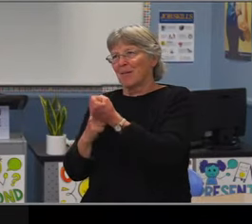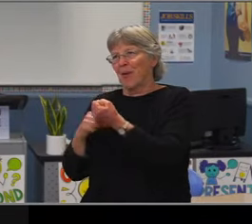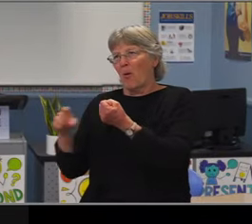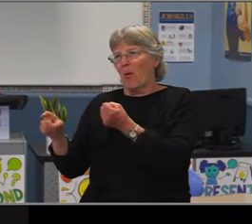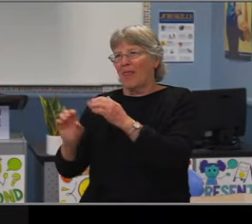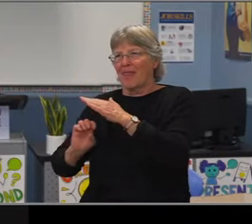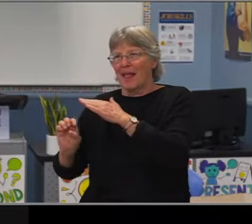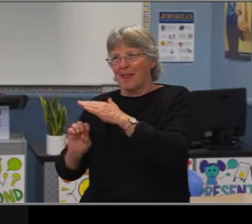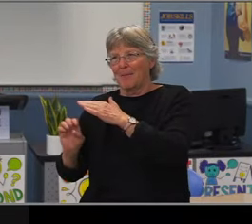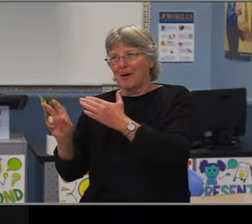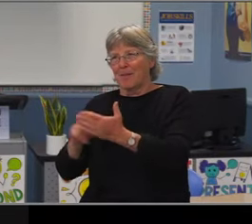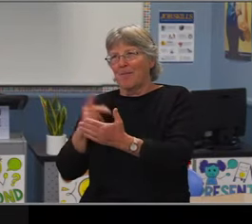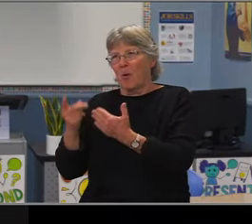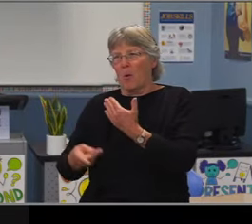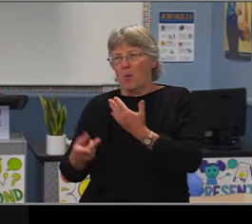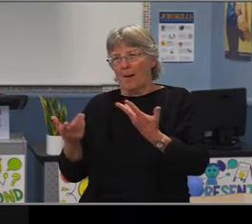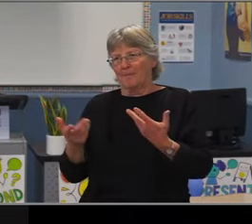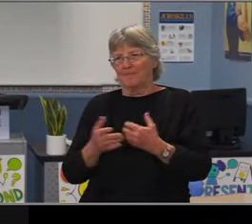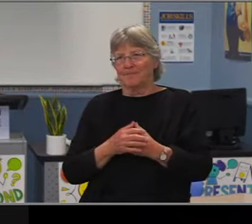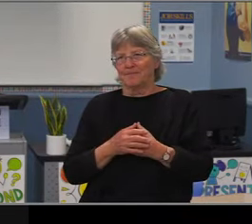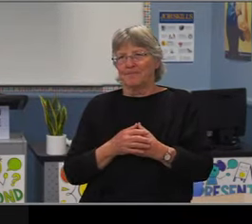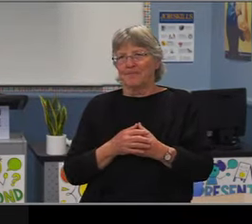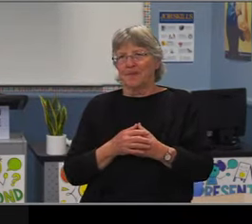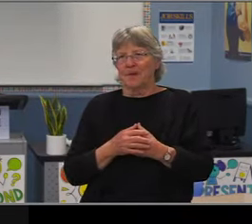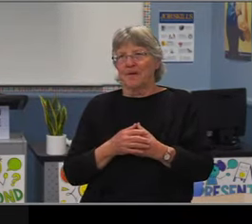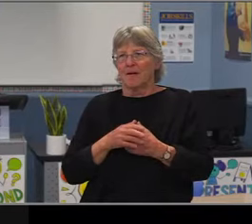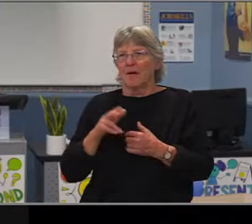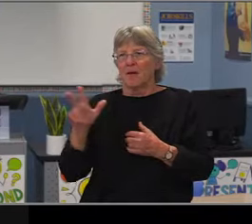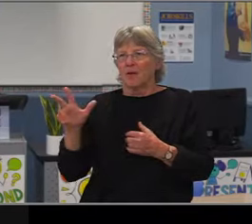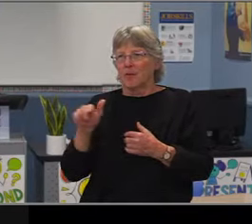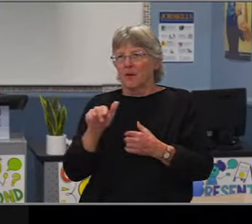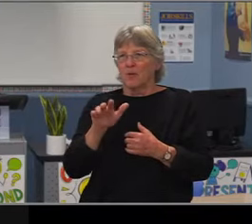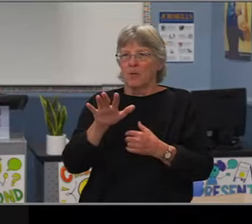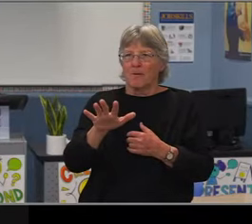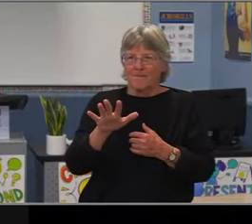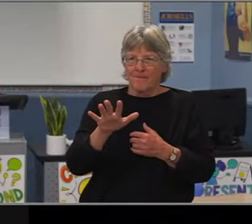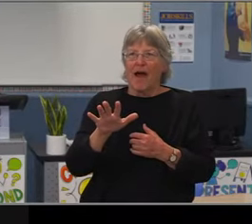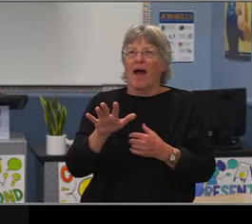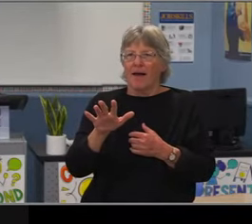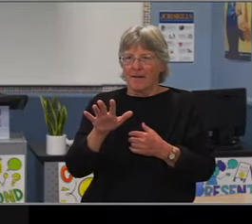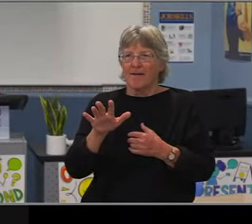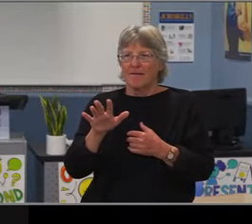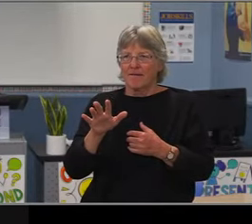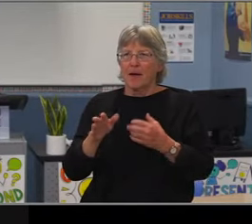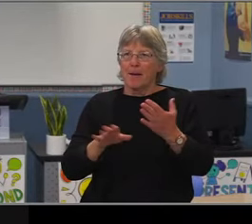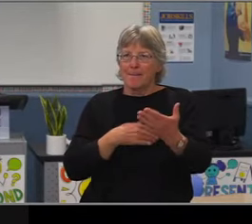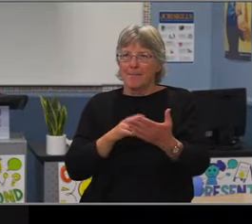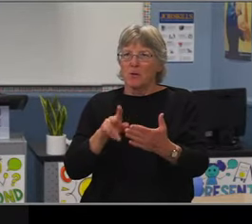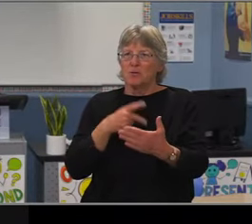and the large number of teachers that we need to authorize just process wise.